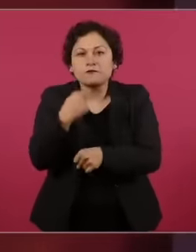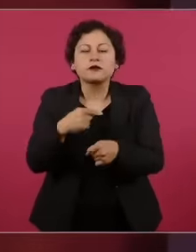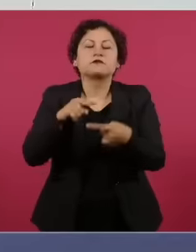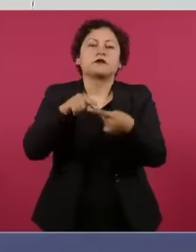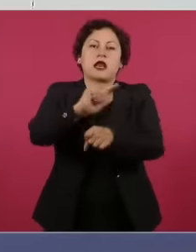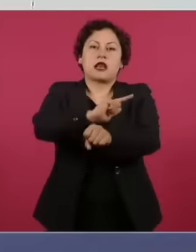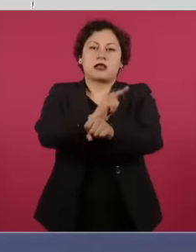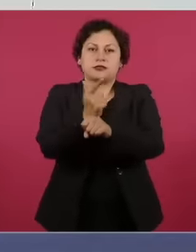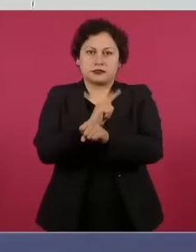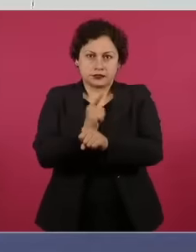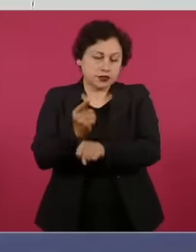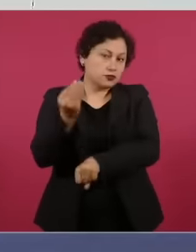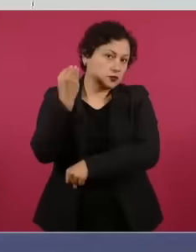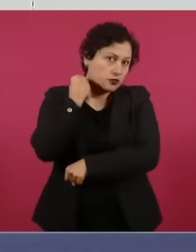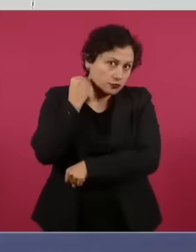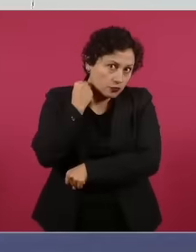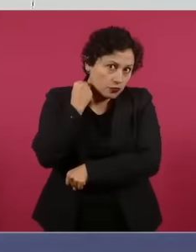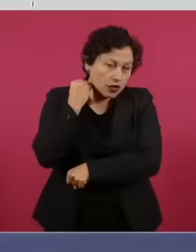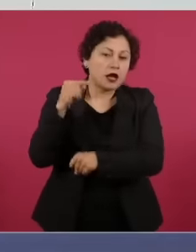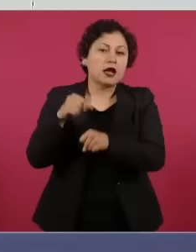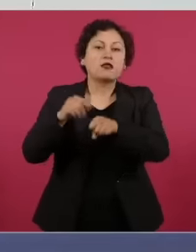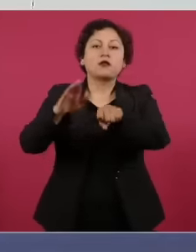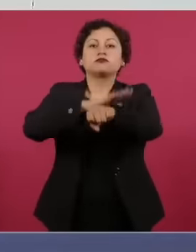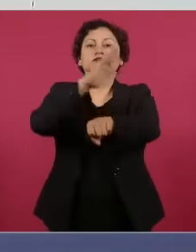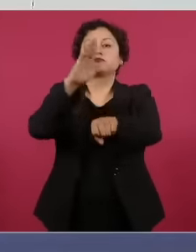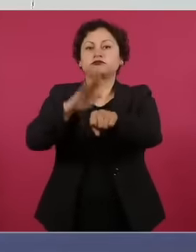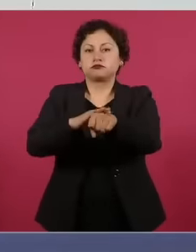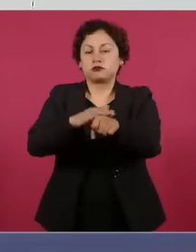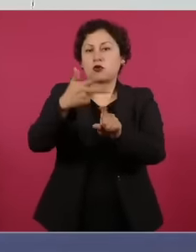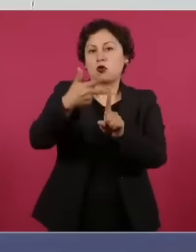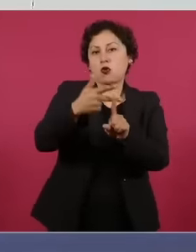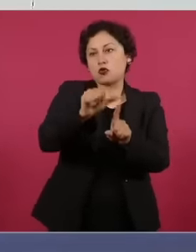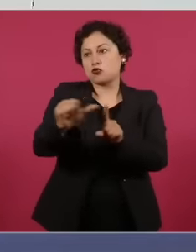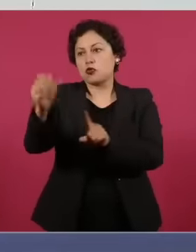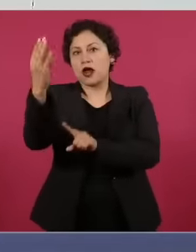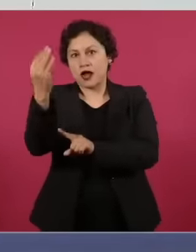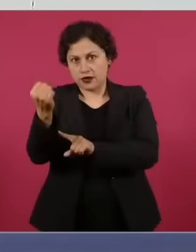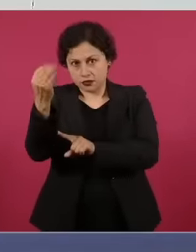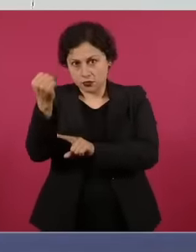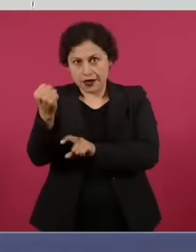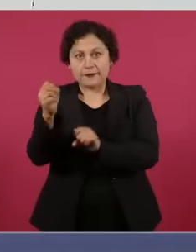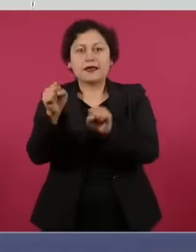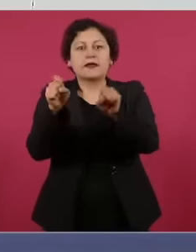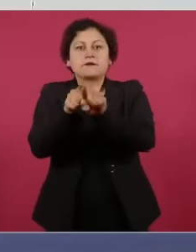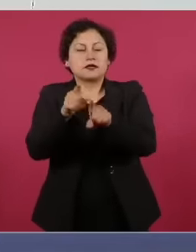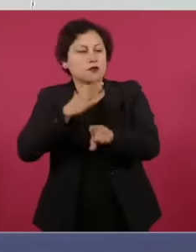with a minimum average of eight and nine in the subject for which I am going to apply, that is,